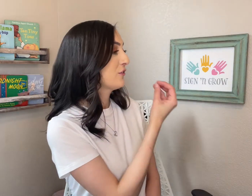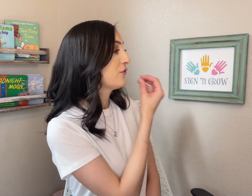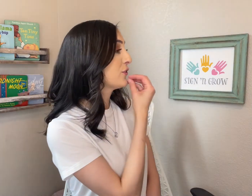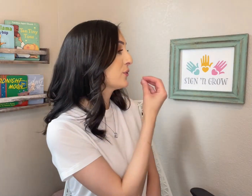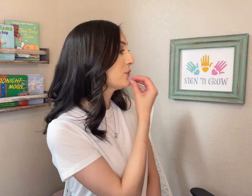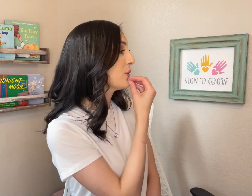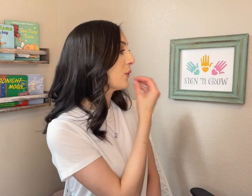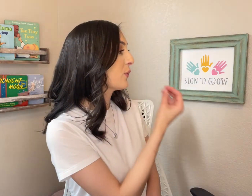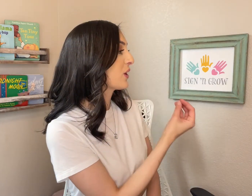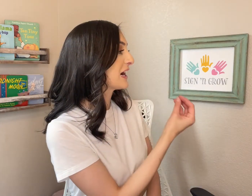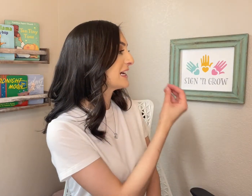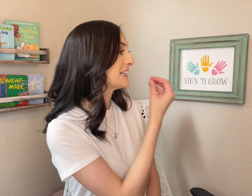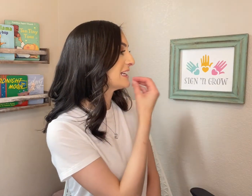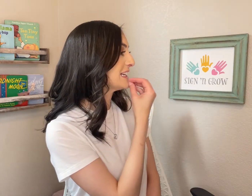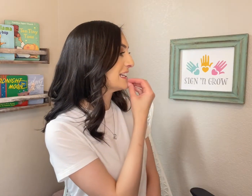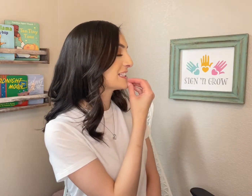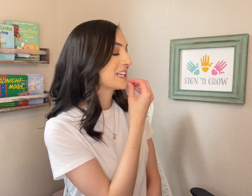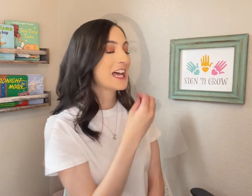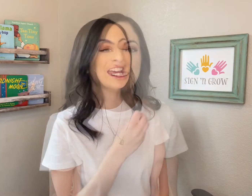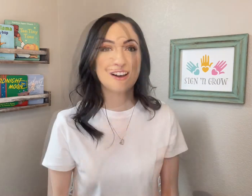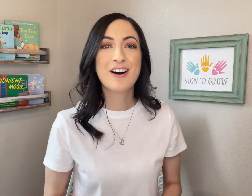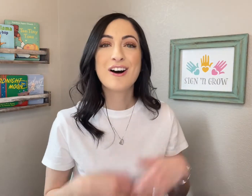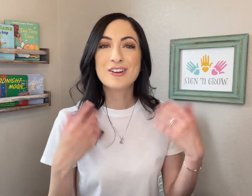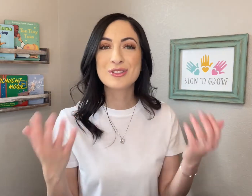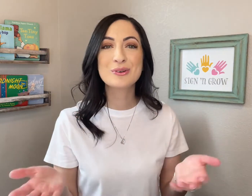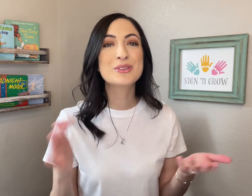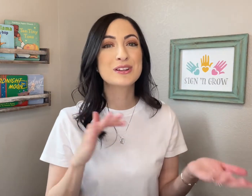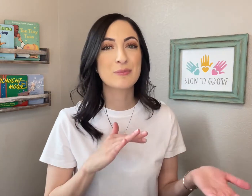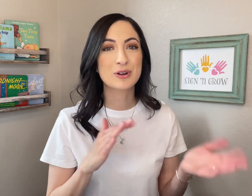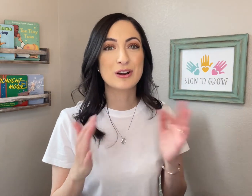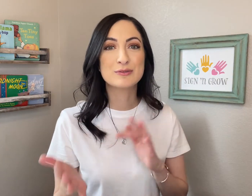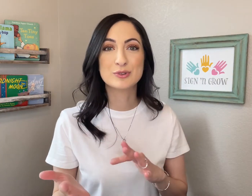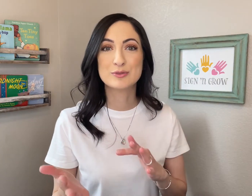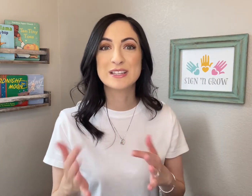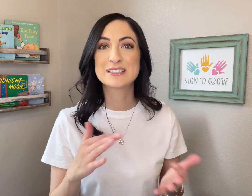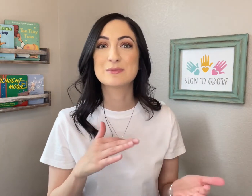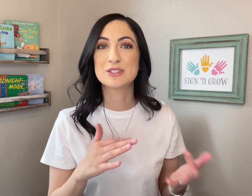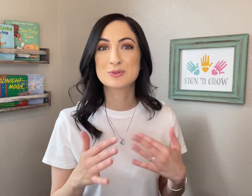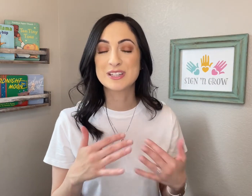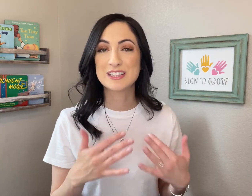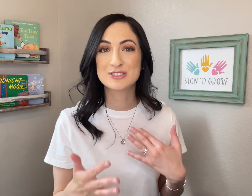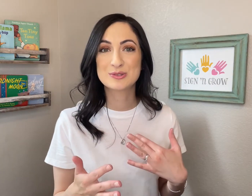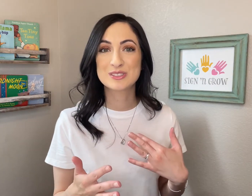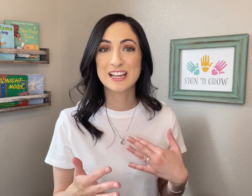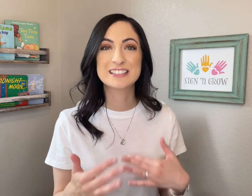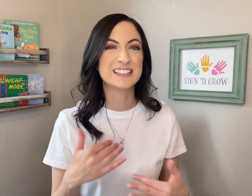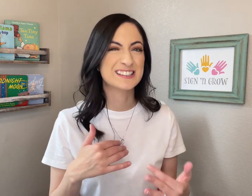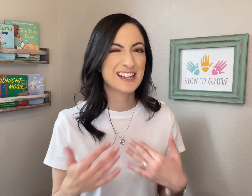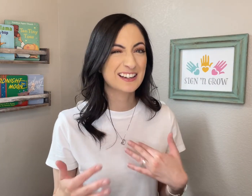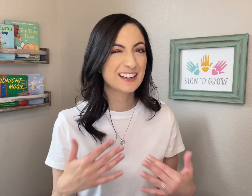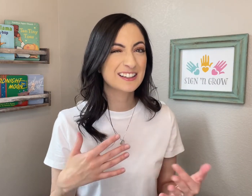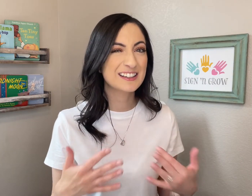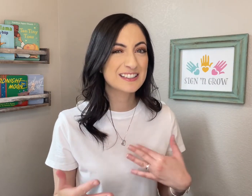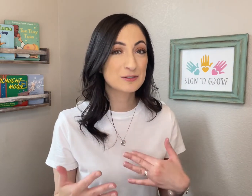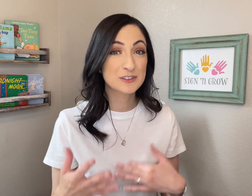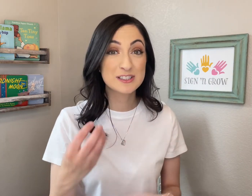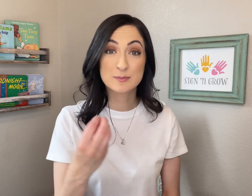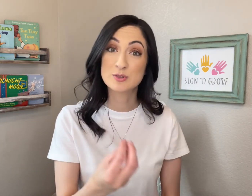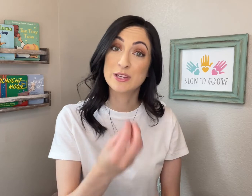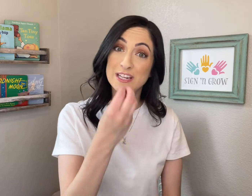FOOD or EAT. Although the number of movements between these two signs is technically the difference between